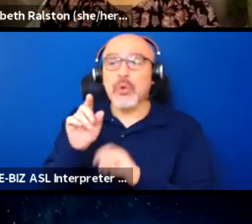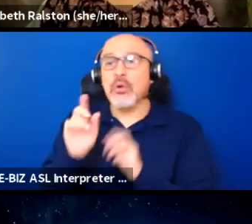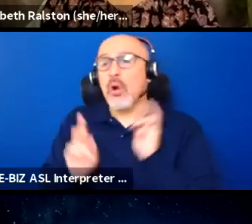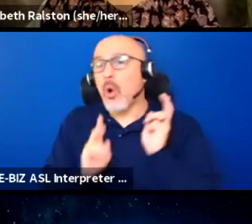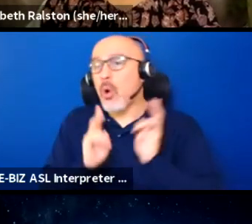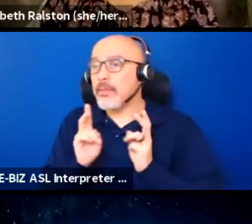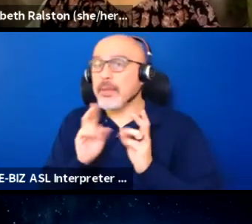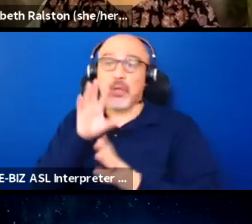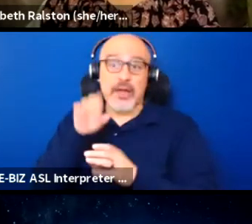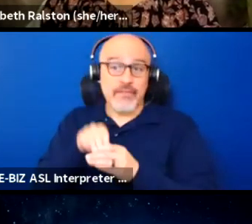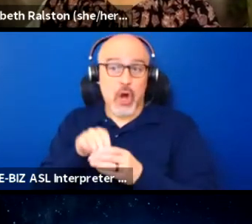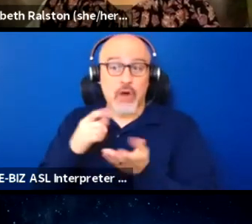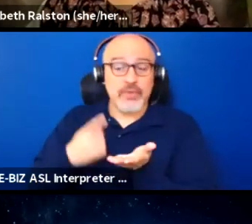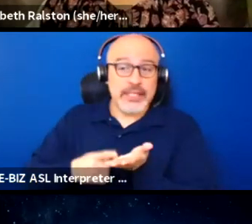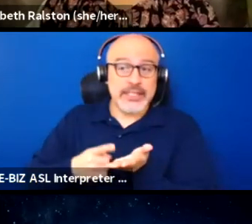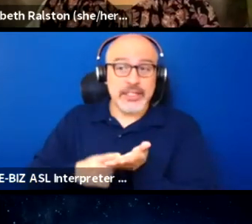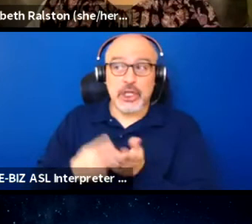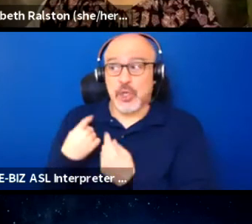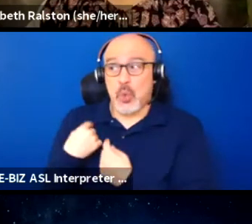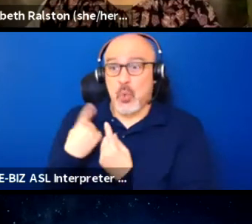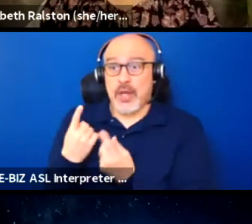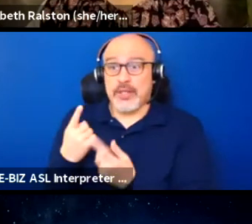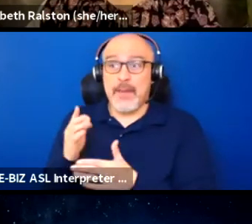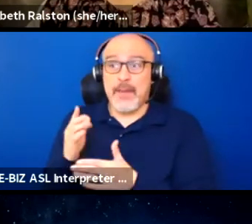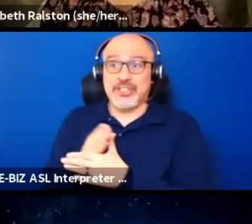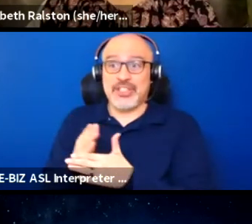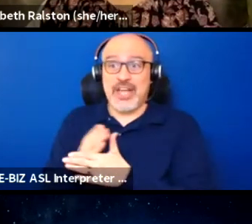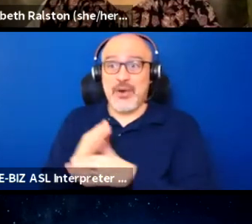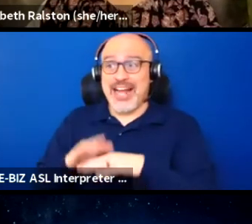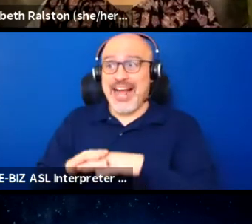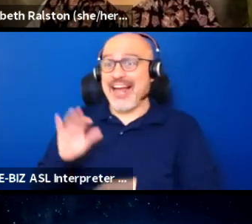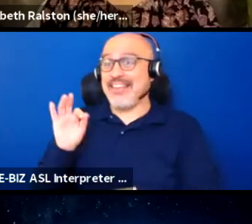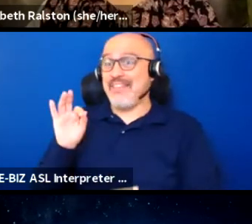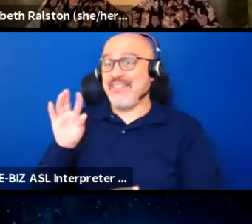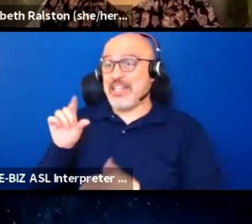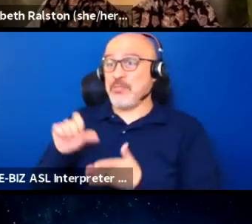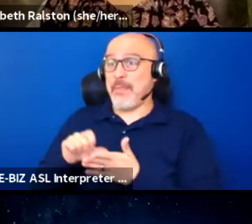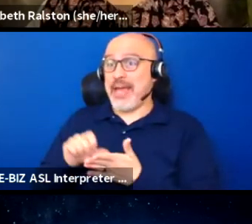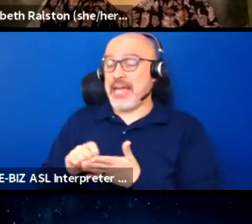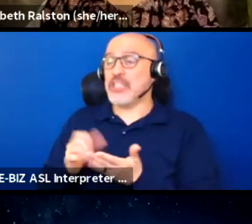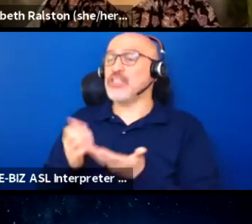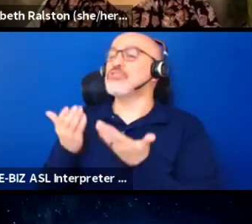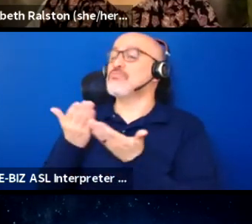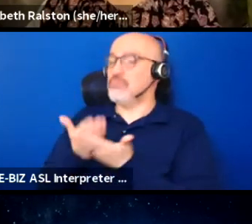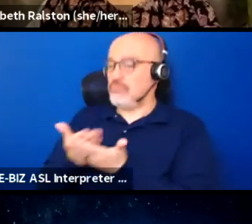what folks have been sharing from that discussion, you can do that as well.